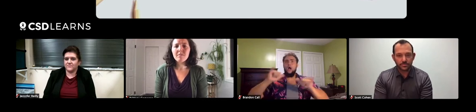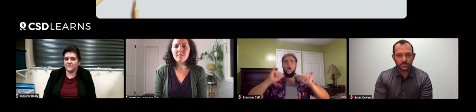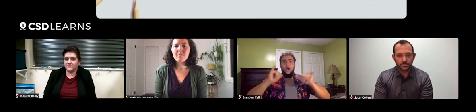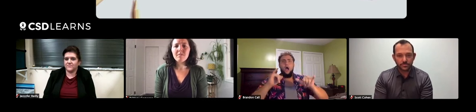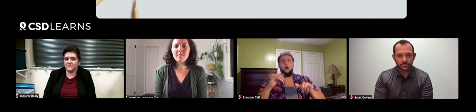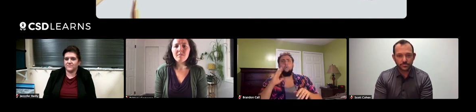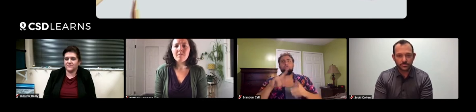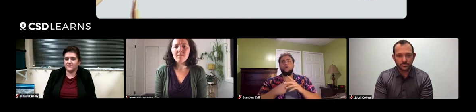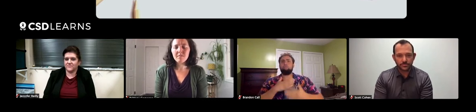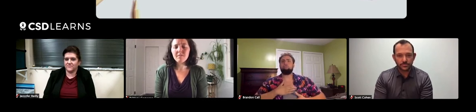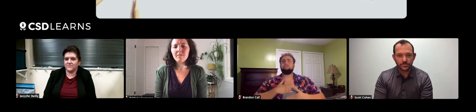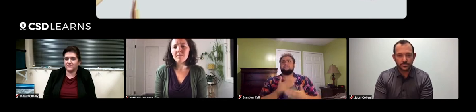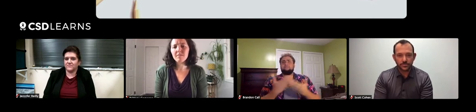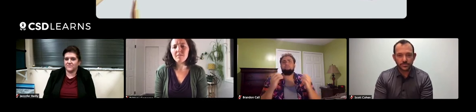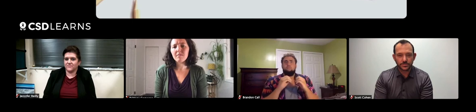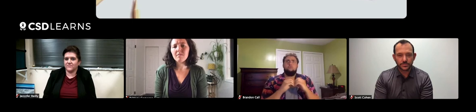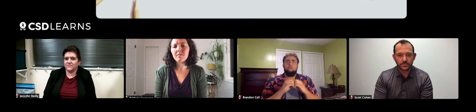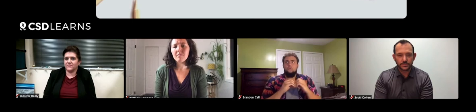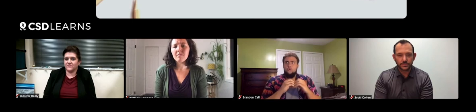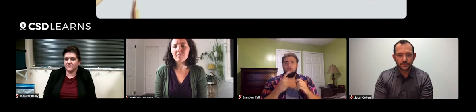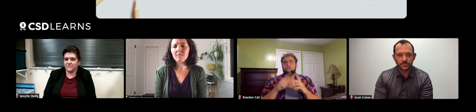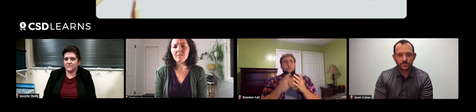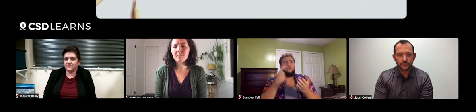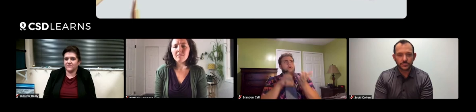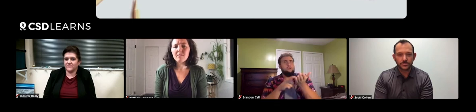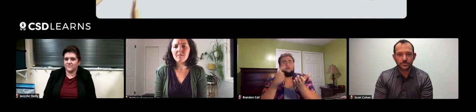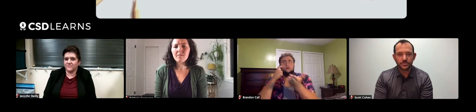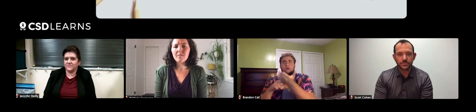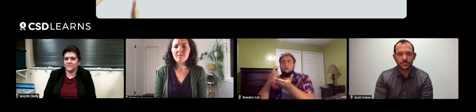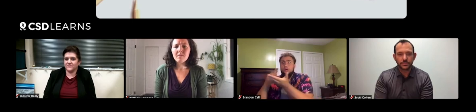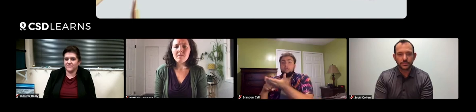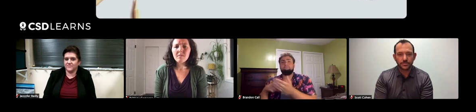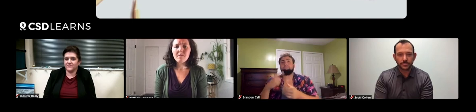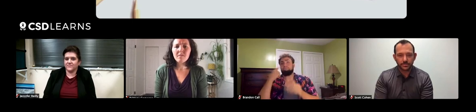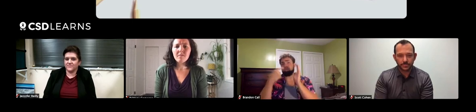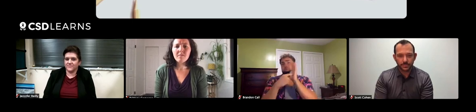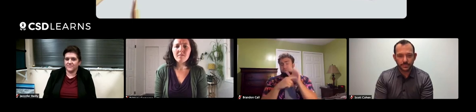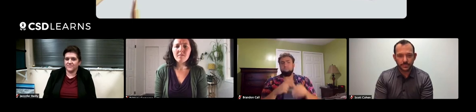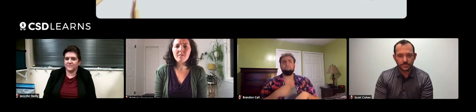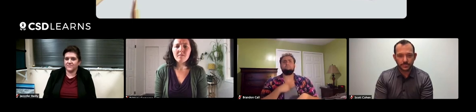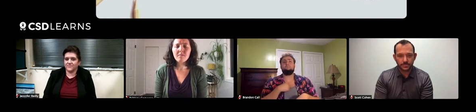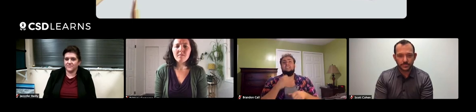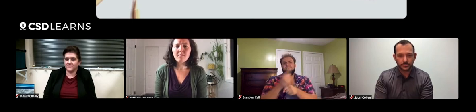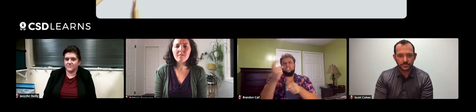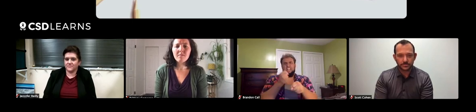and start to appreciate things more so that our students can start to recognize and become aware and identify things.